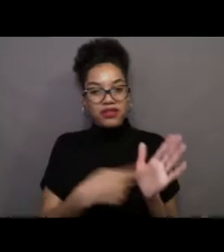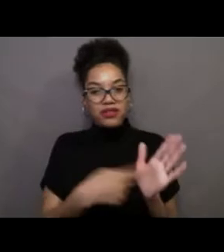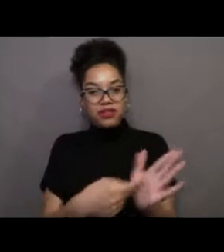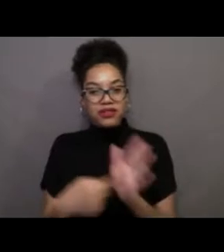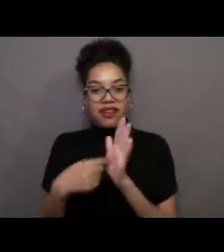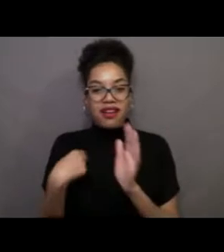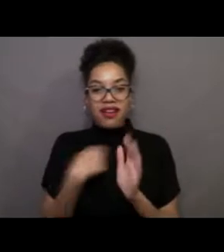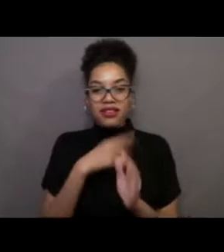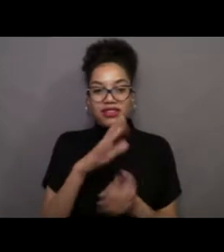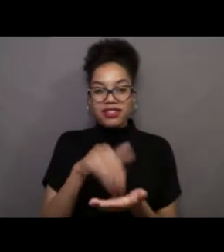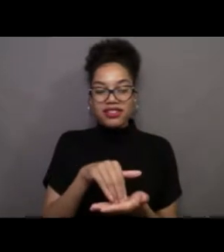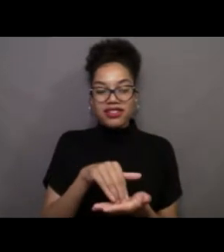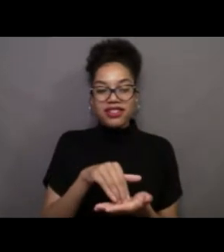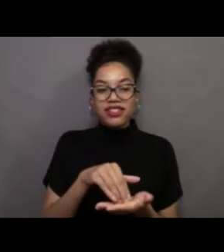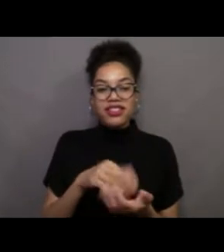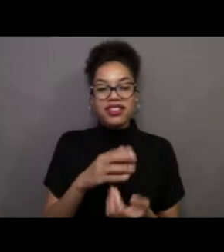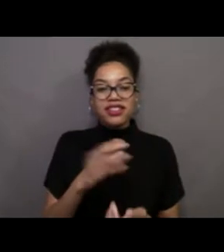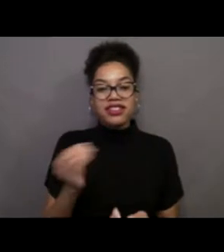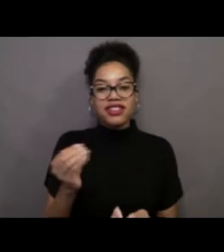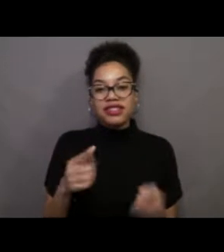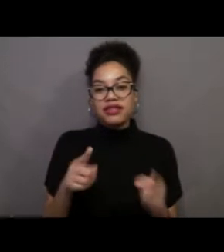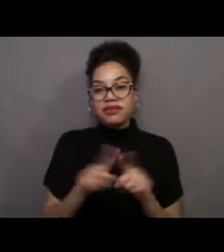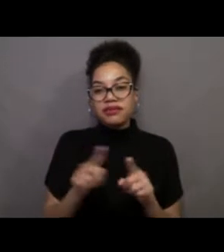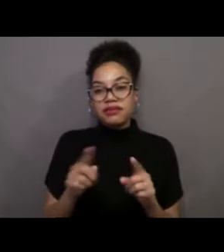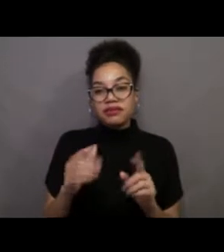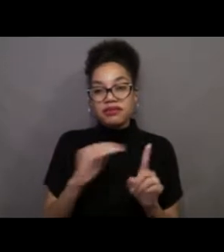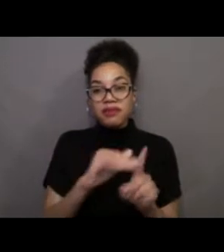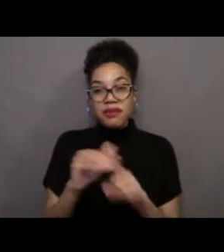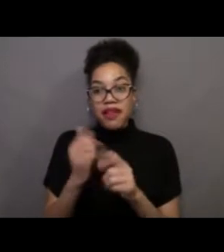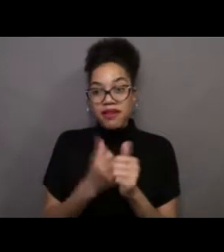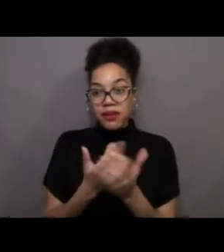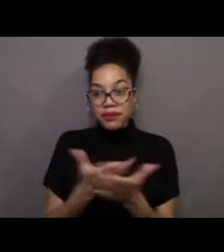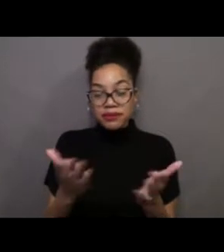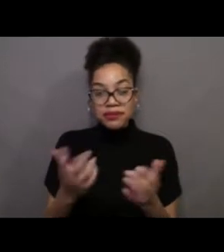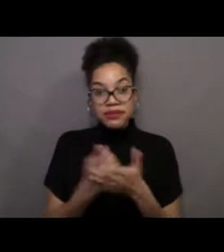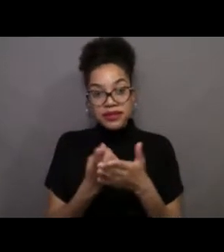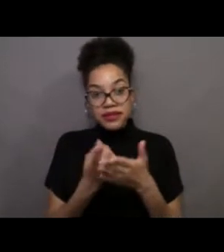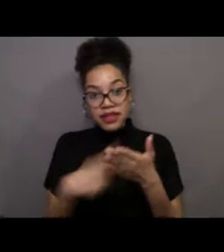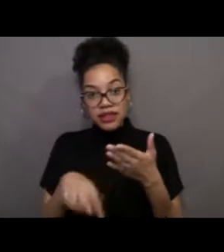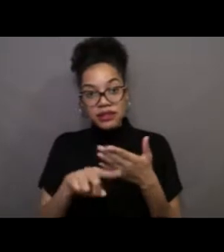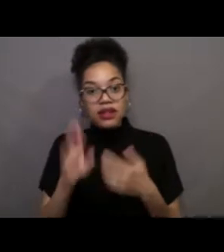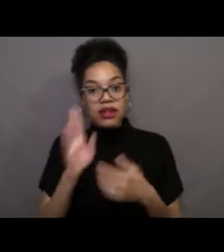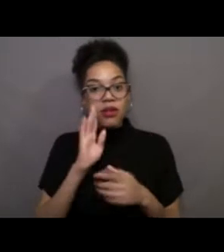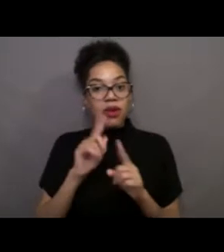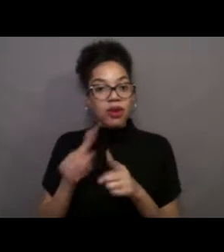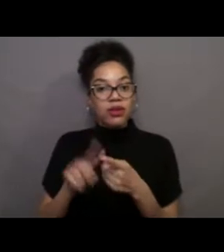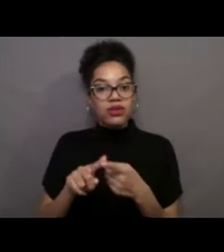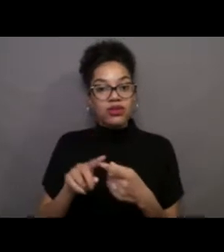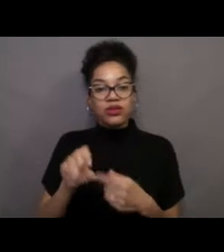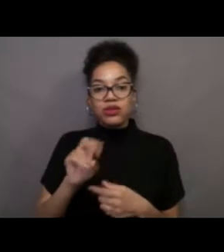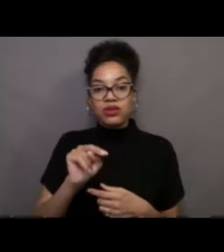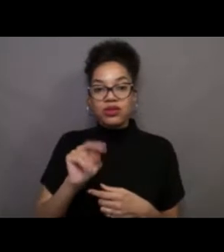And I also want to remind everybody that next week we are going to NOAA's Seafood Inspection Facility, also in California.